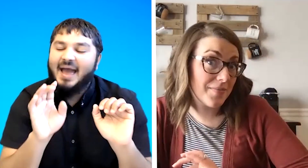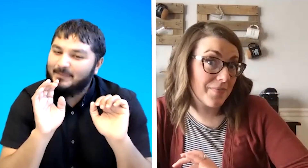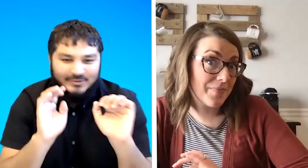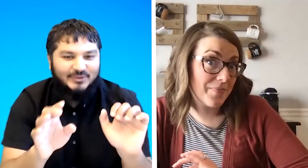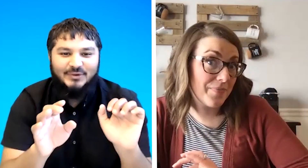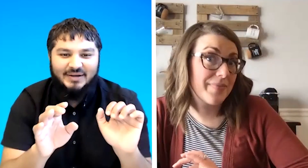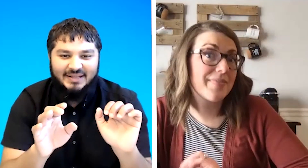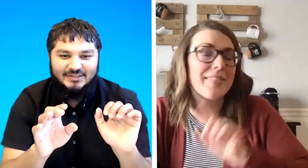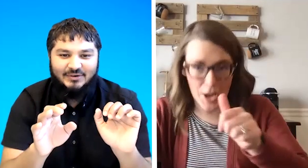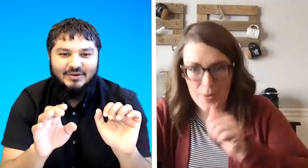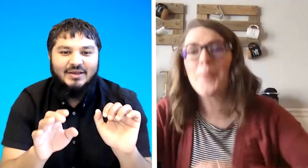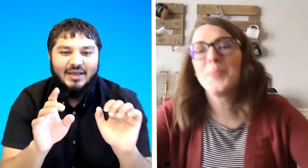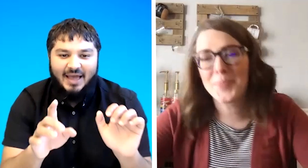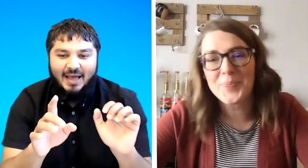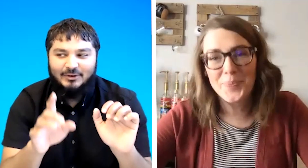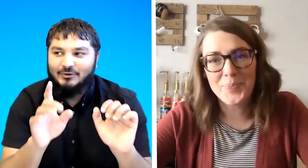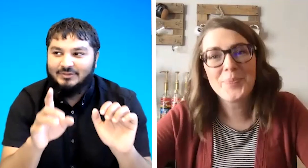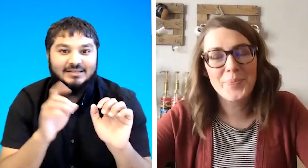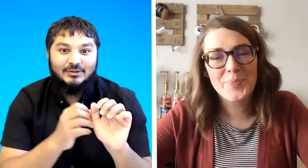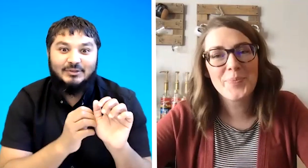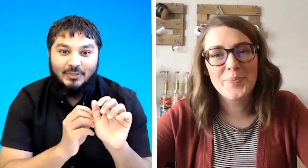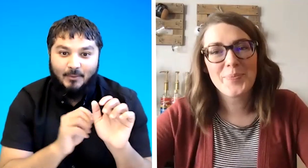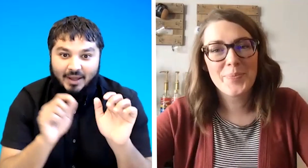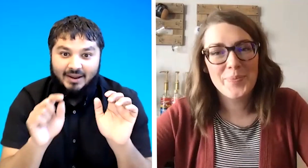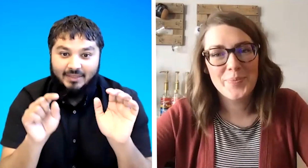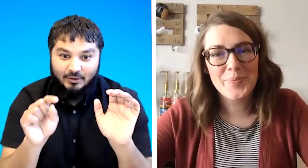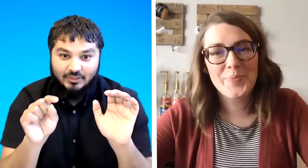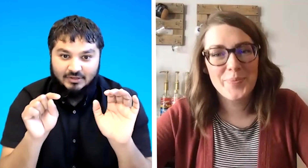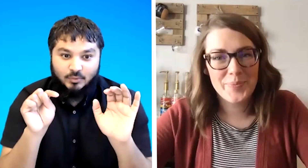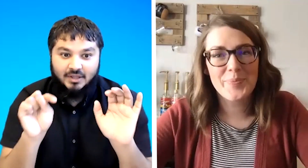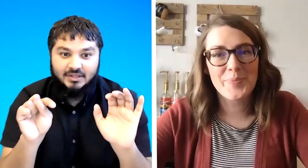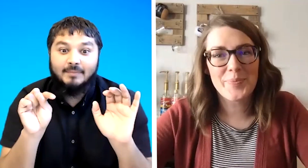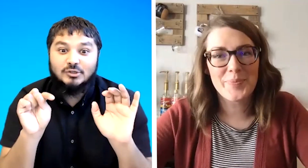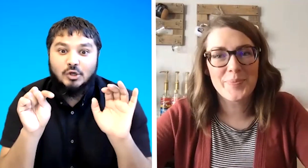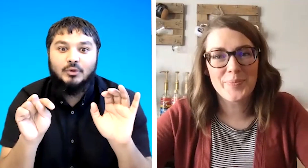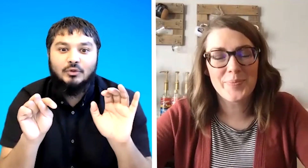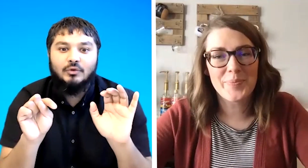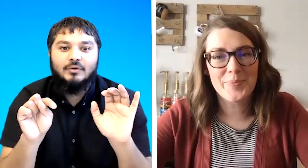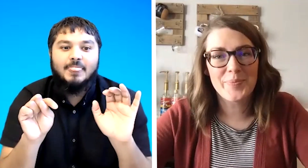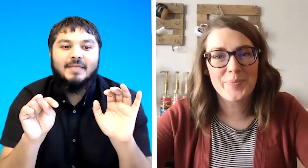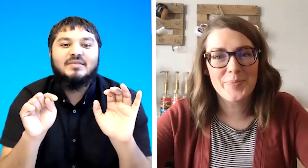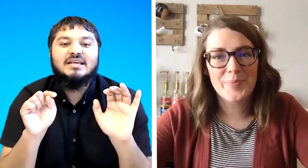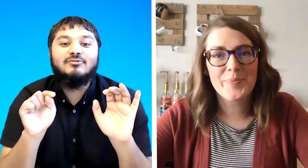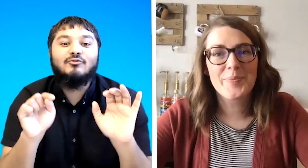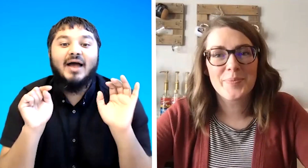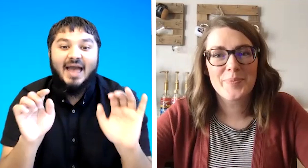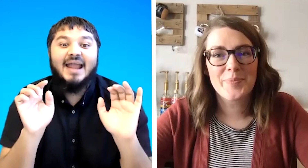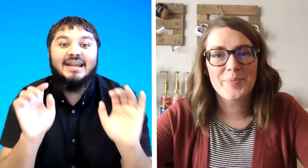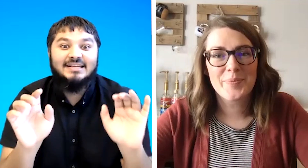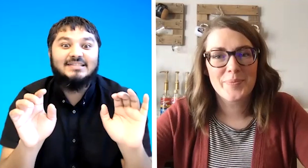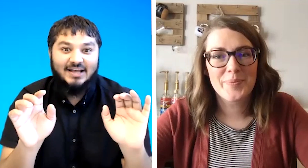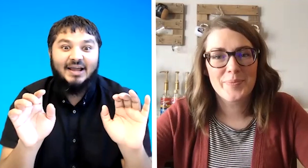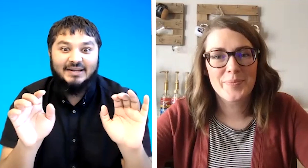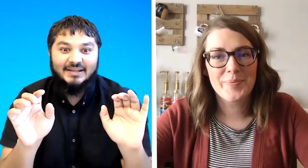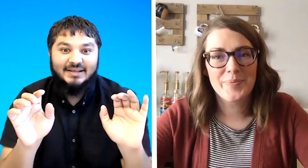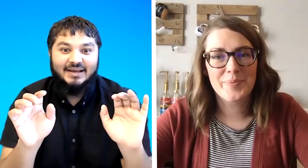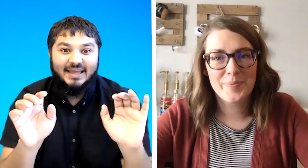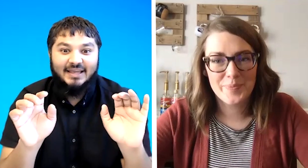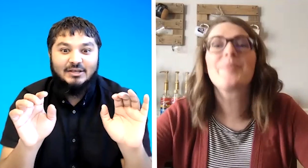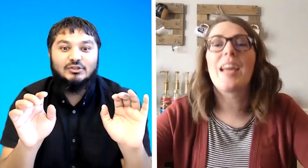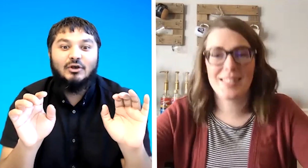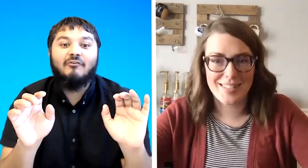absolutely so so the one that there's one i'm showing you is right-handed sign okay so if i